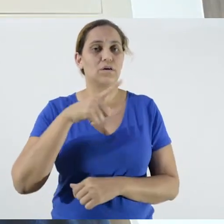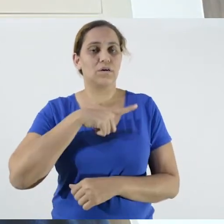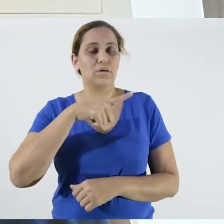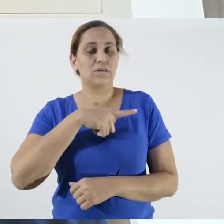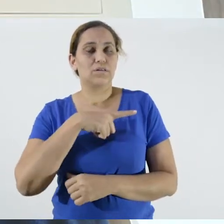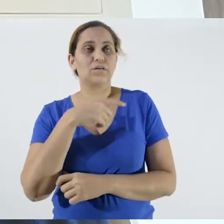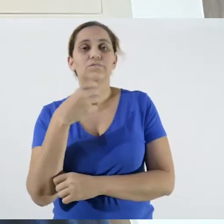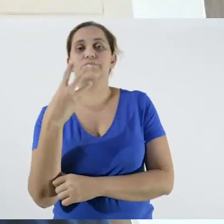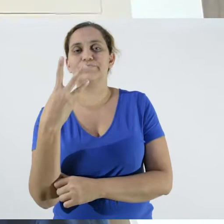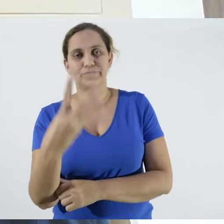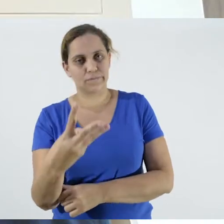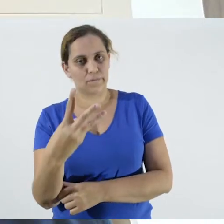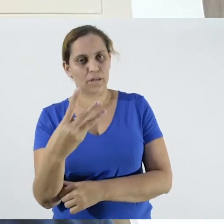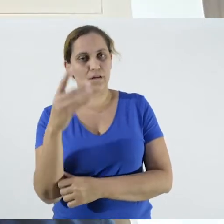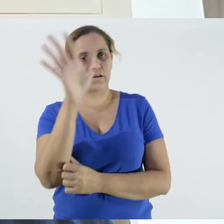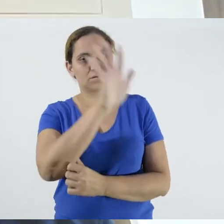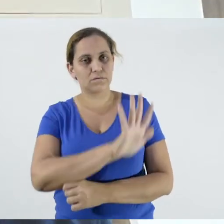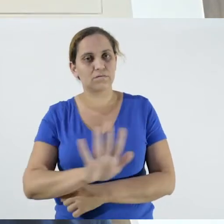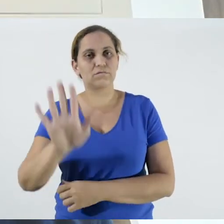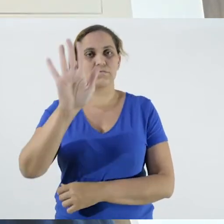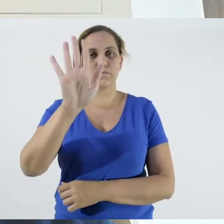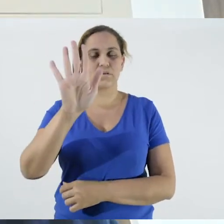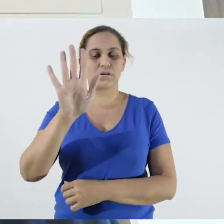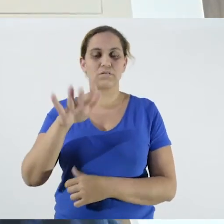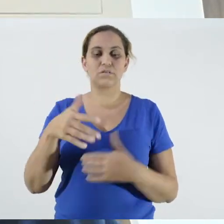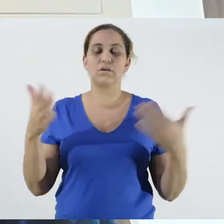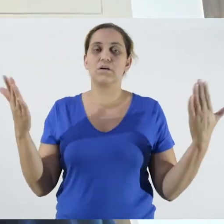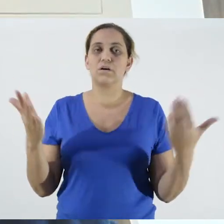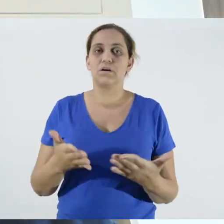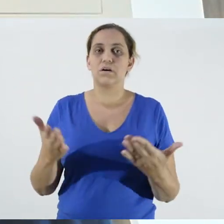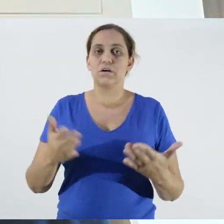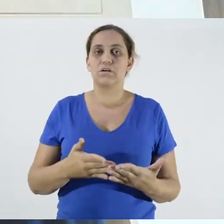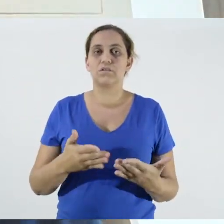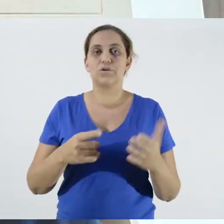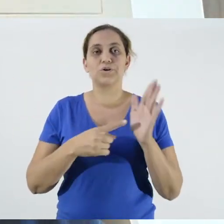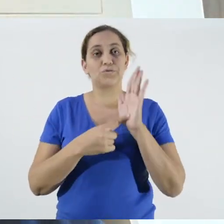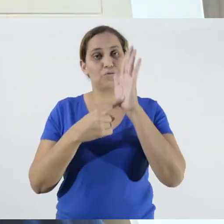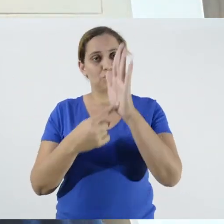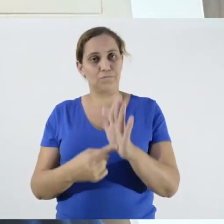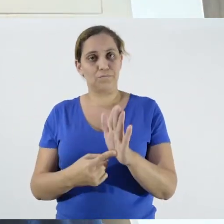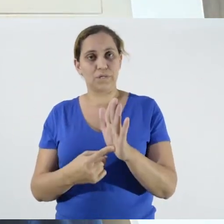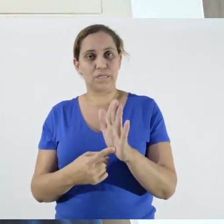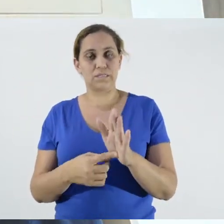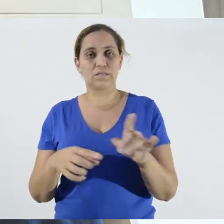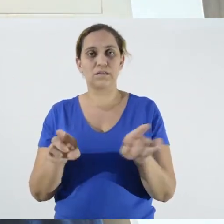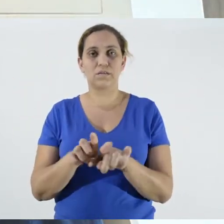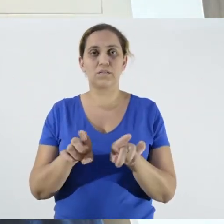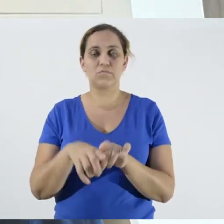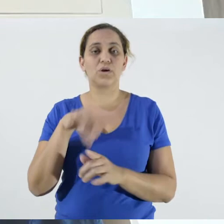three infographics. We will now see an example from the Good Talk Bulletin